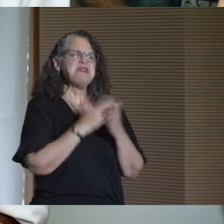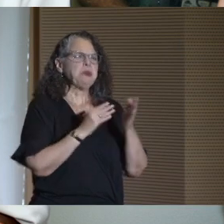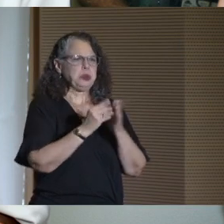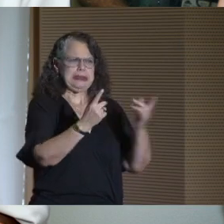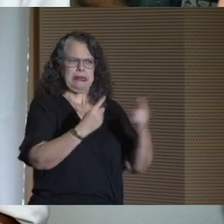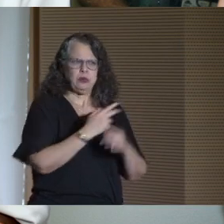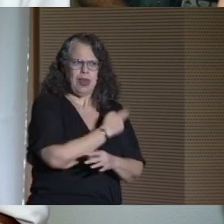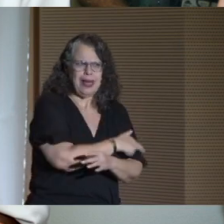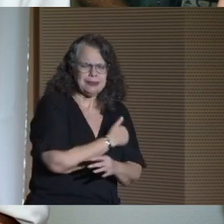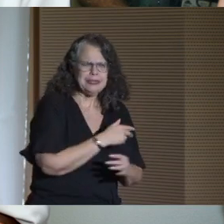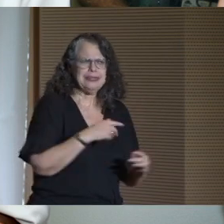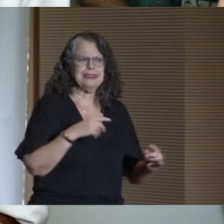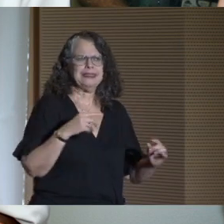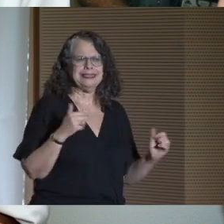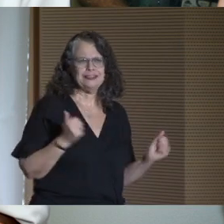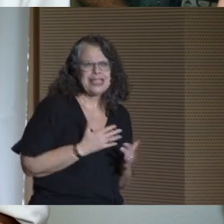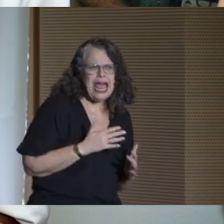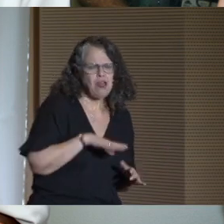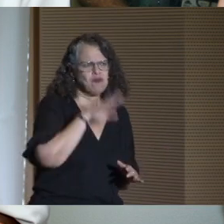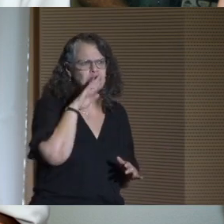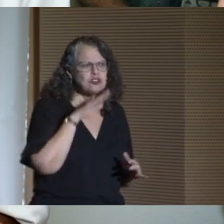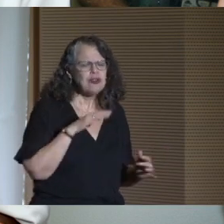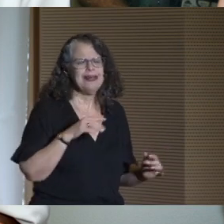because they're in pain and they're sick.